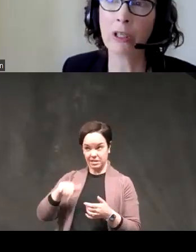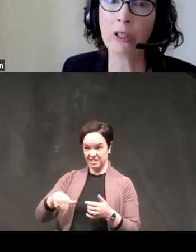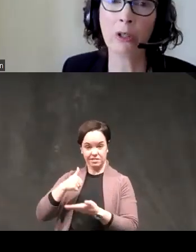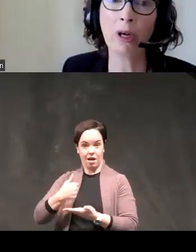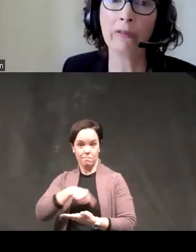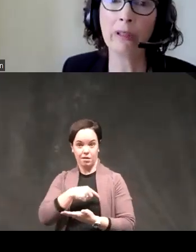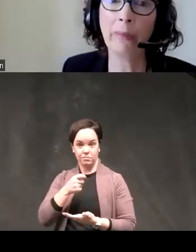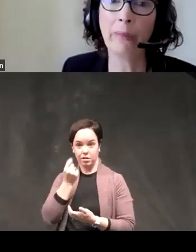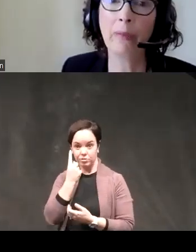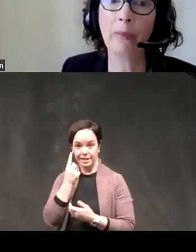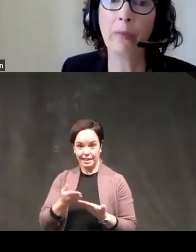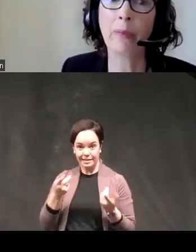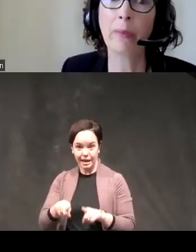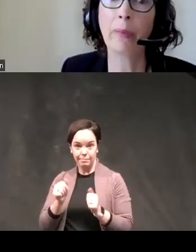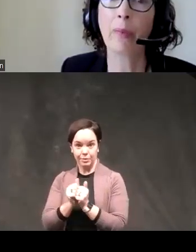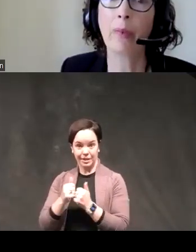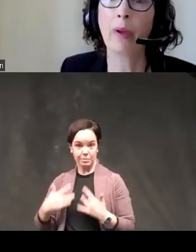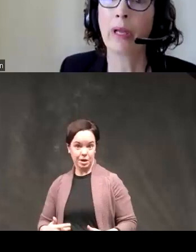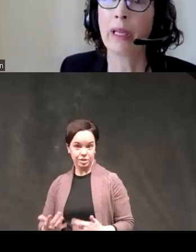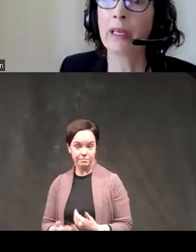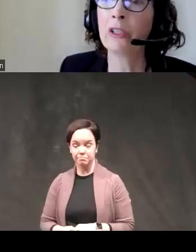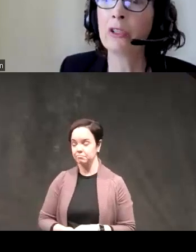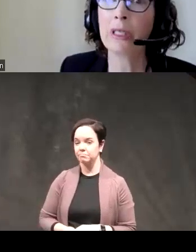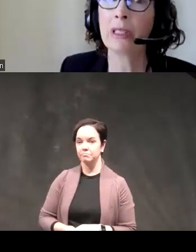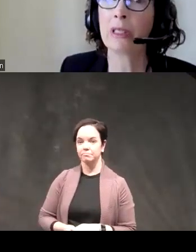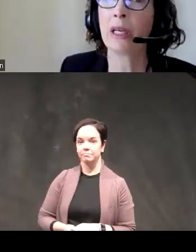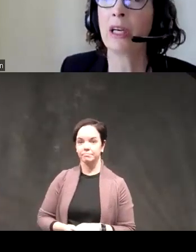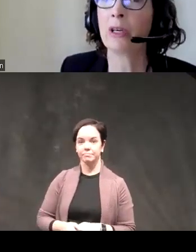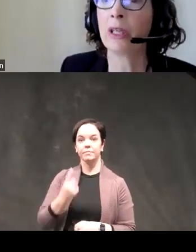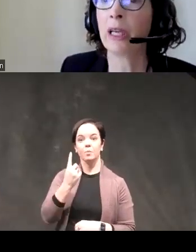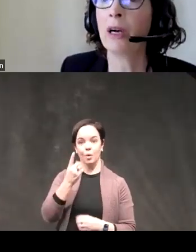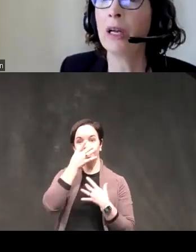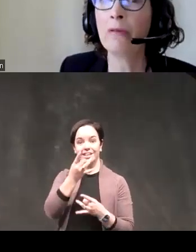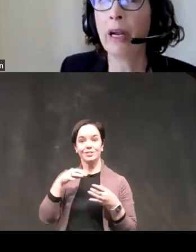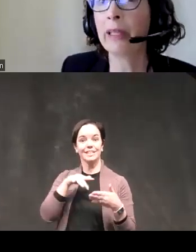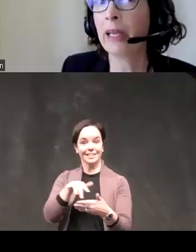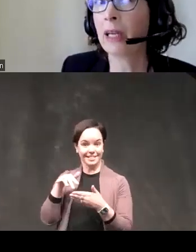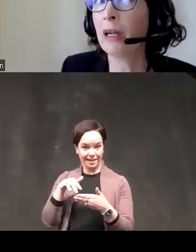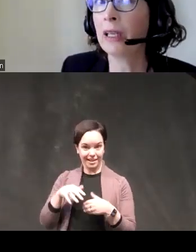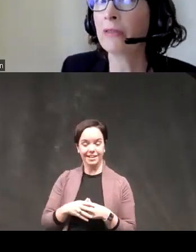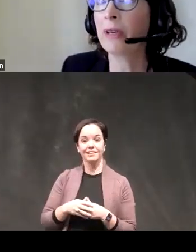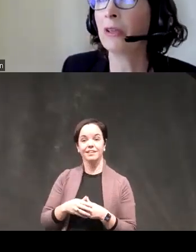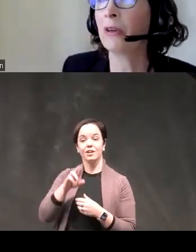all too often in an interesting study early on Riley and colleagues followed